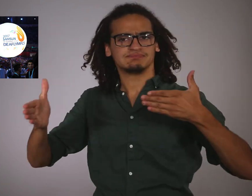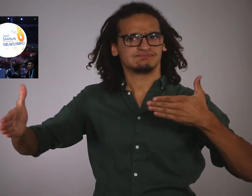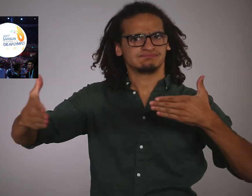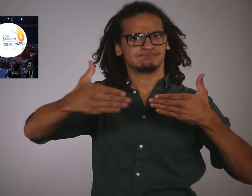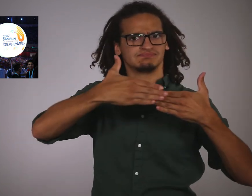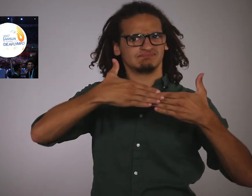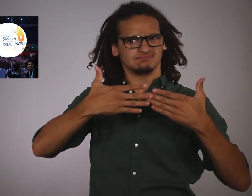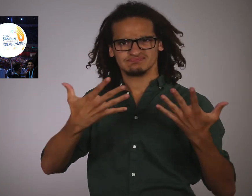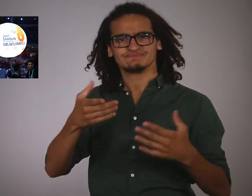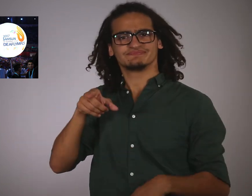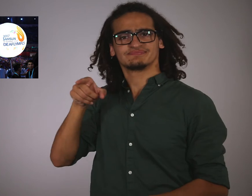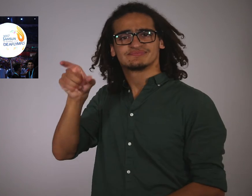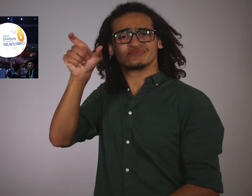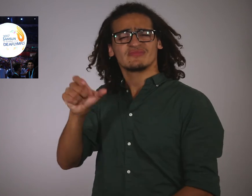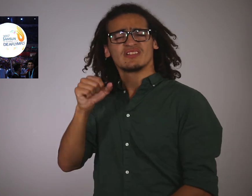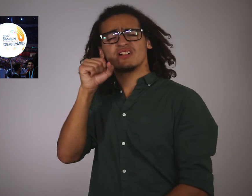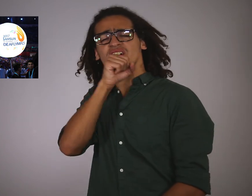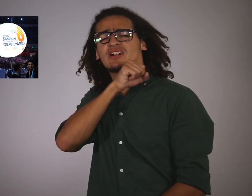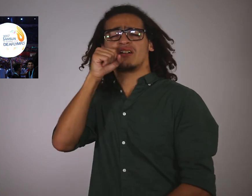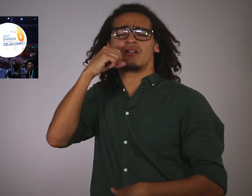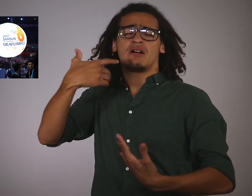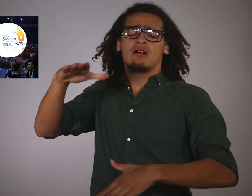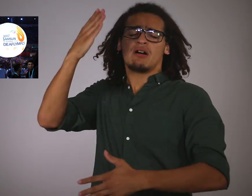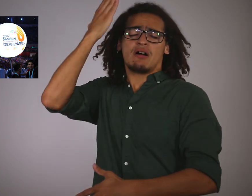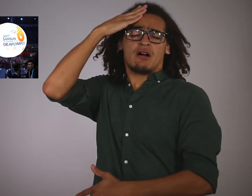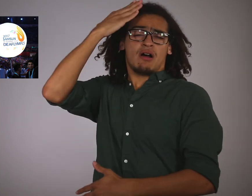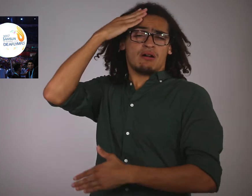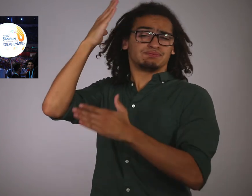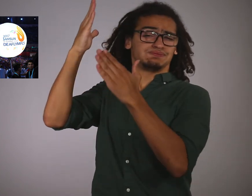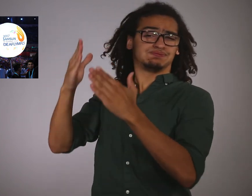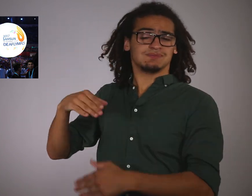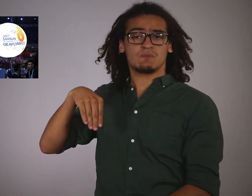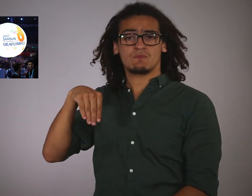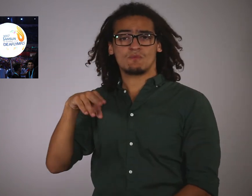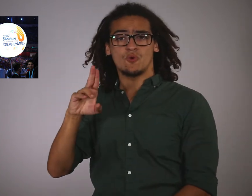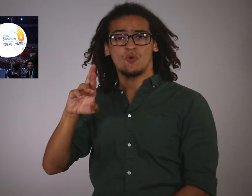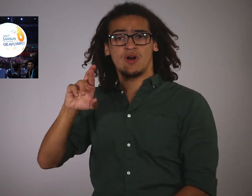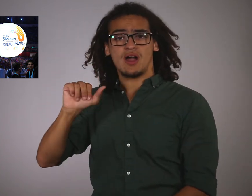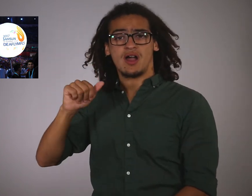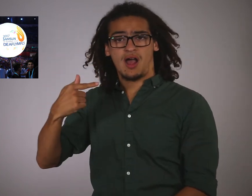They closed the ceremony with a Turkish celebrity